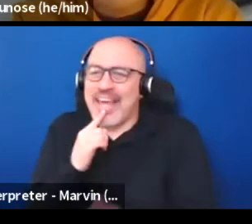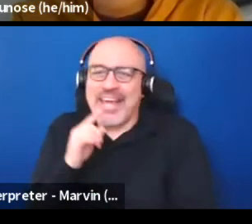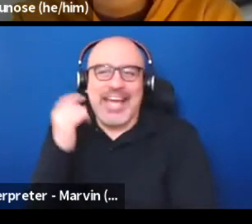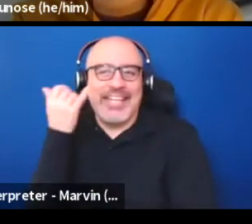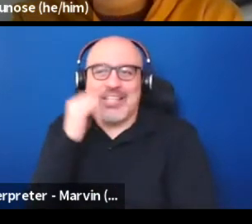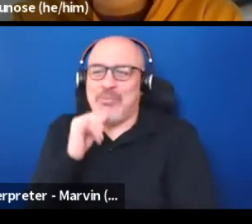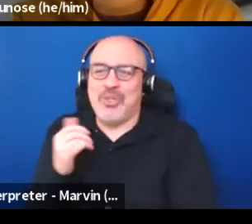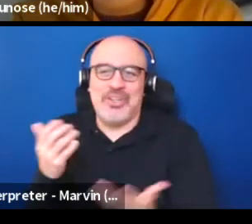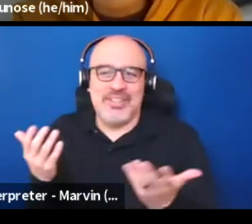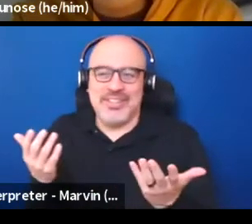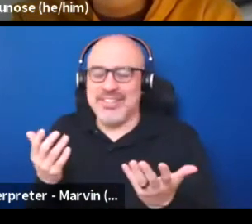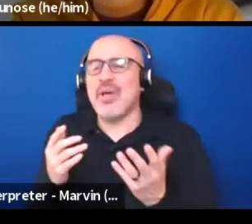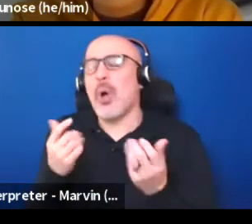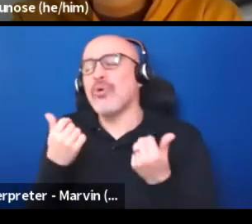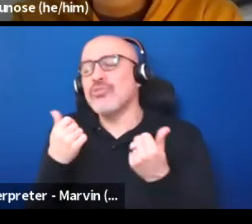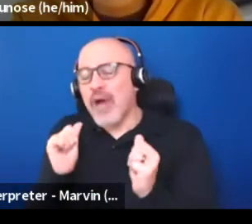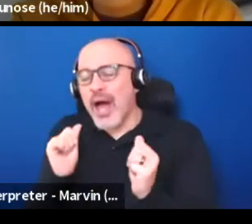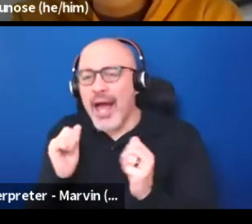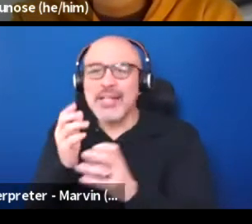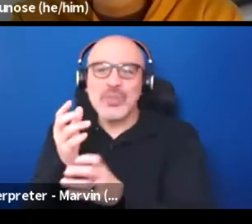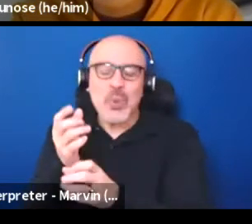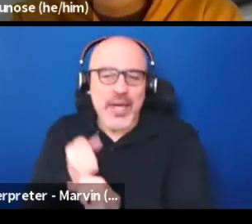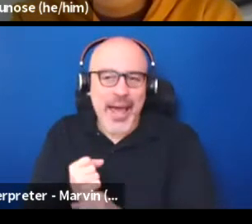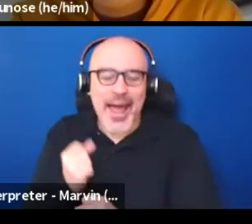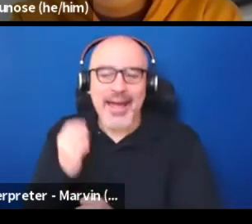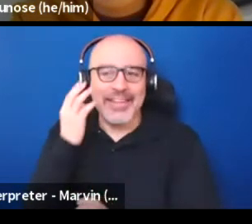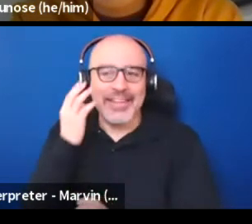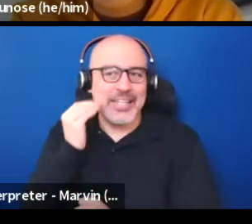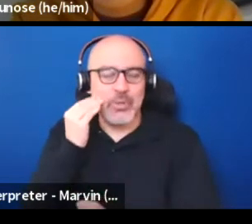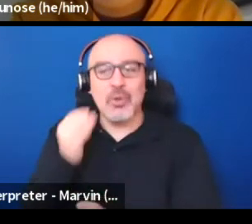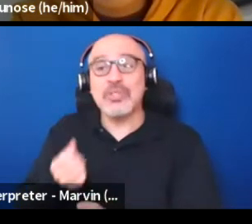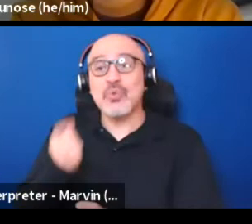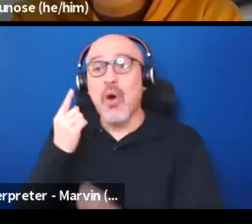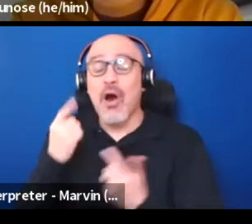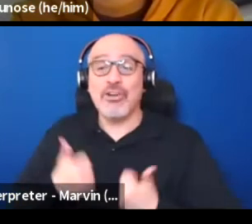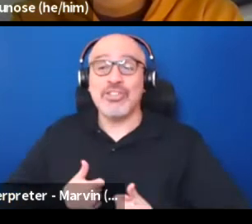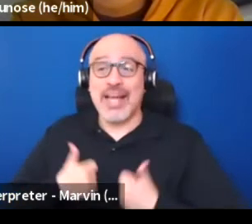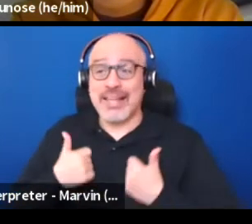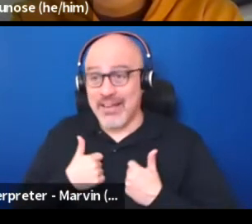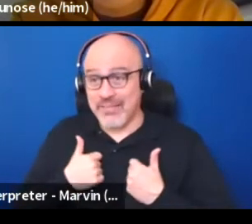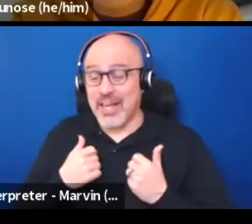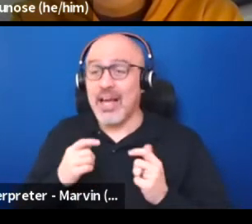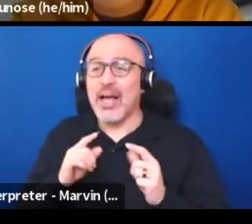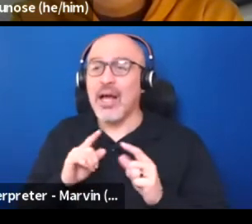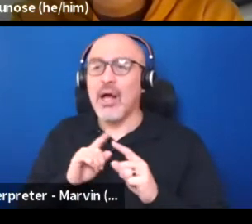as part of the human experience of trying to understand life but in so many ways, how has that not theater.